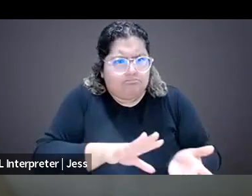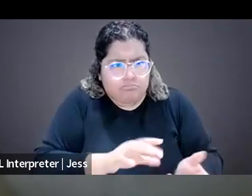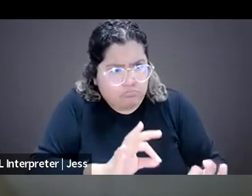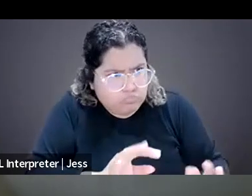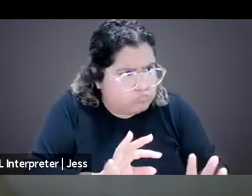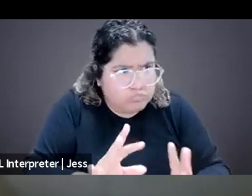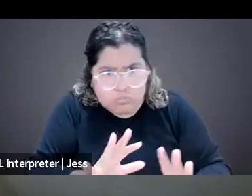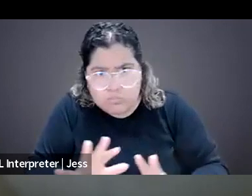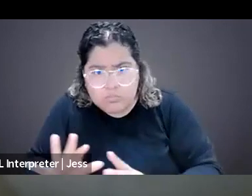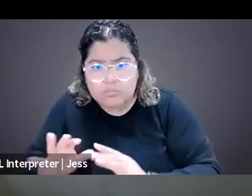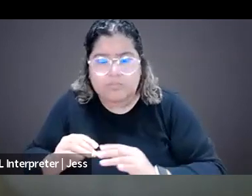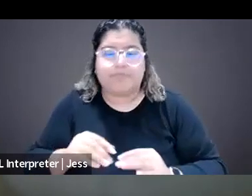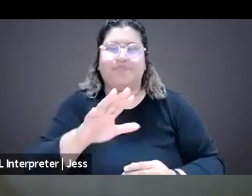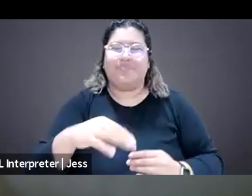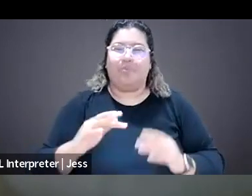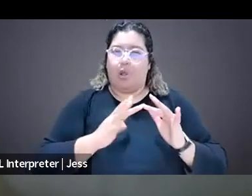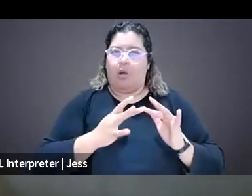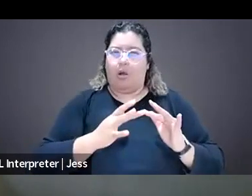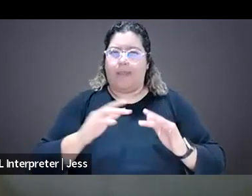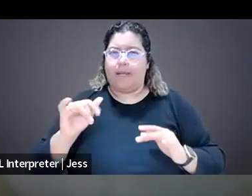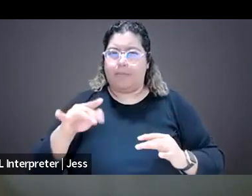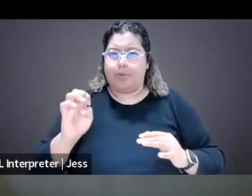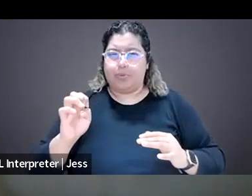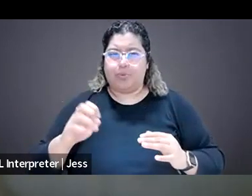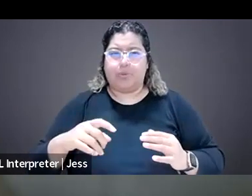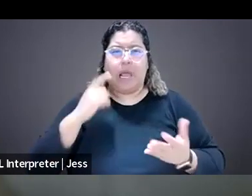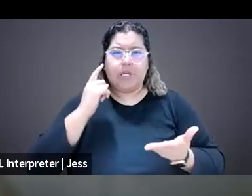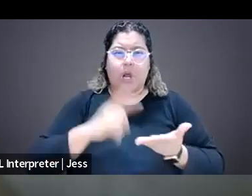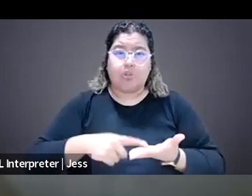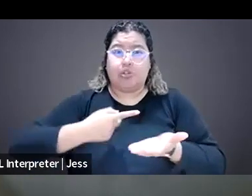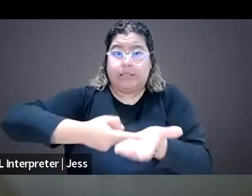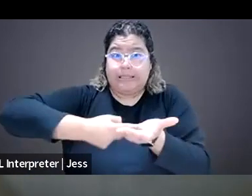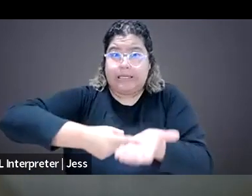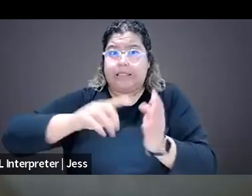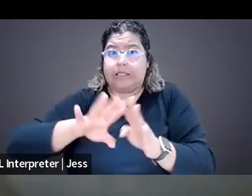about online abuse makes a huge difference. If people feel that the newsroom consider